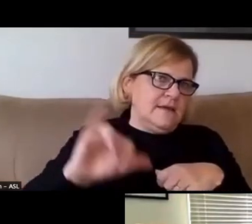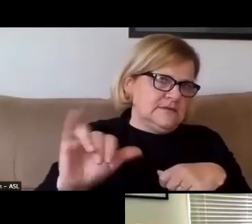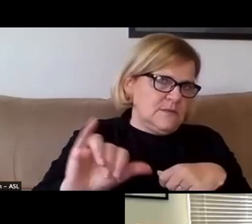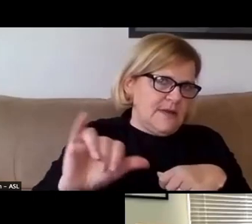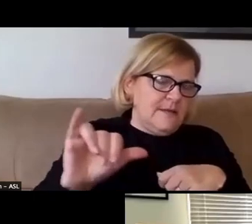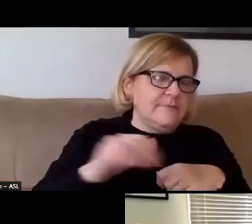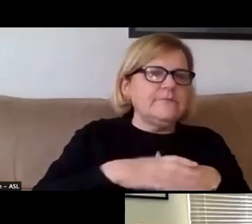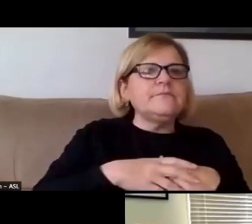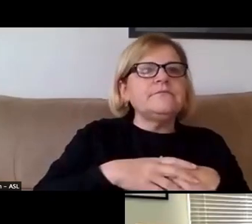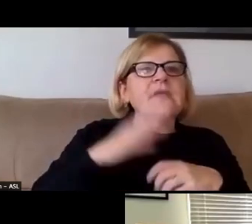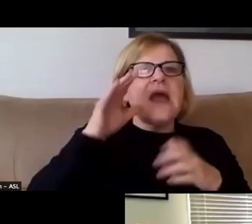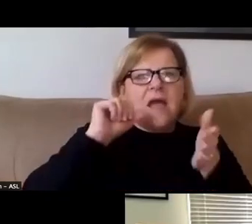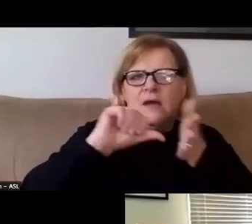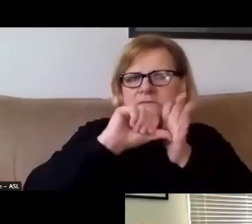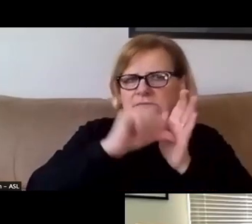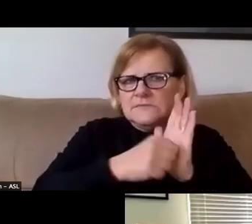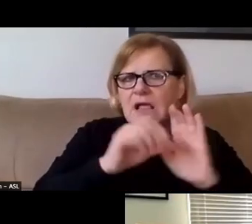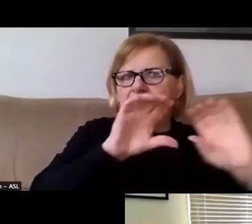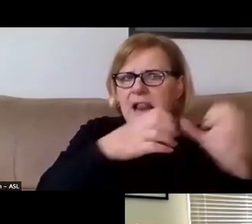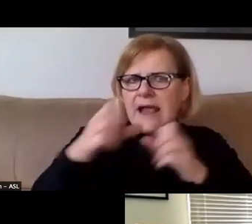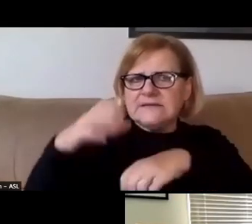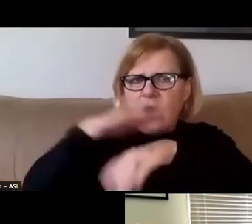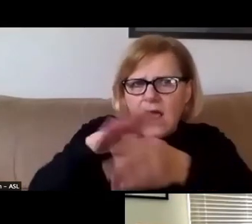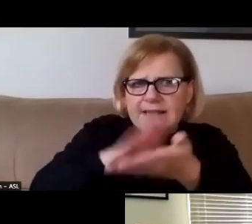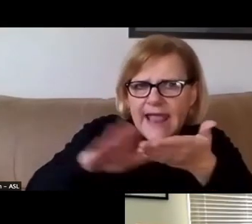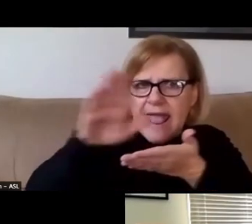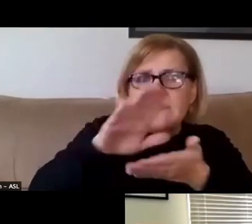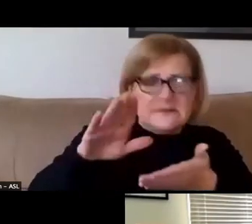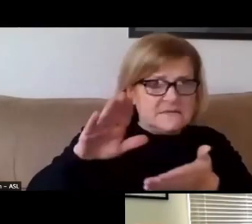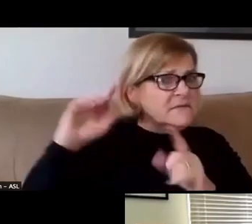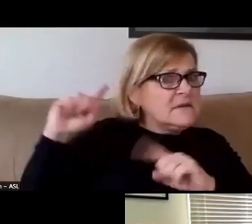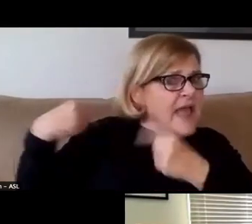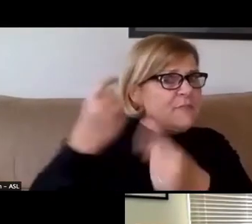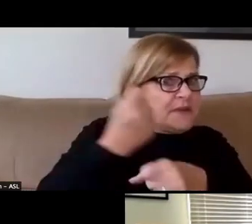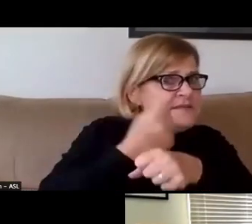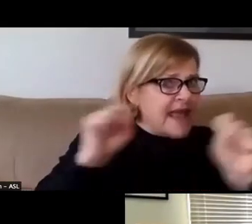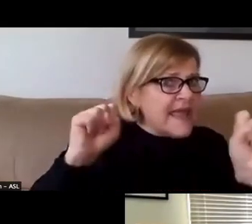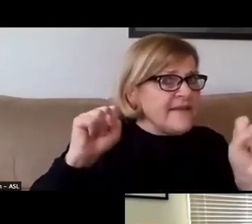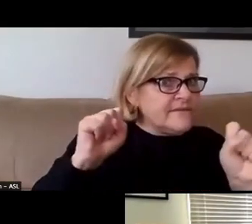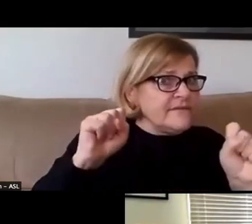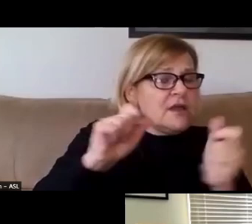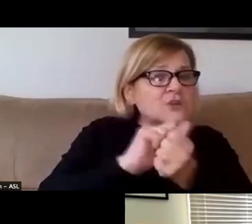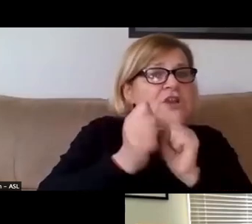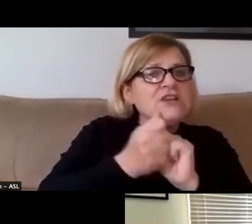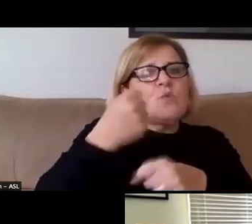And I'll stress that classes on campus have been safe. All of the changes that we made to minimize risks